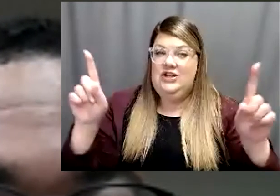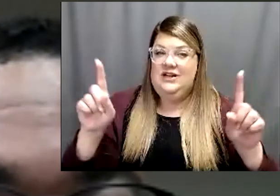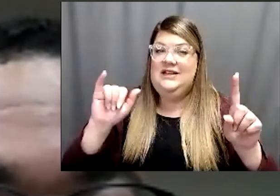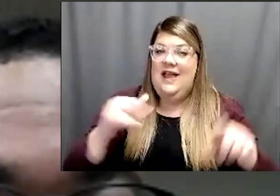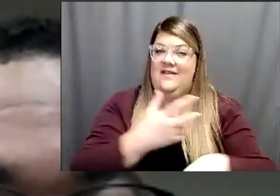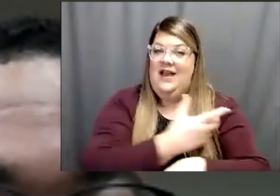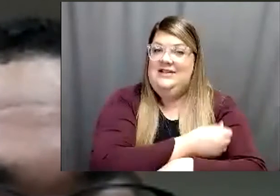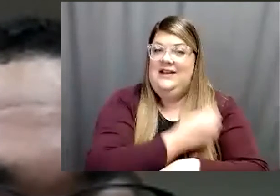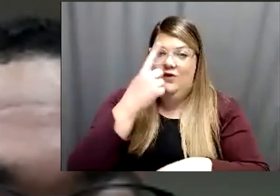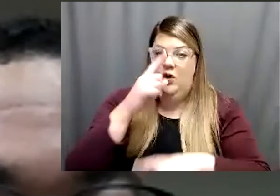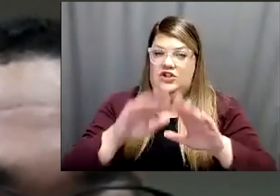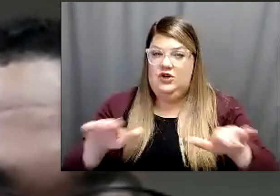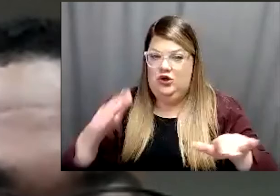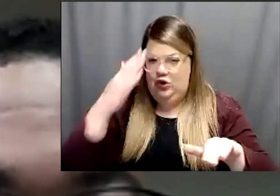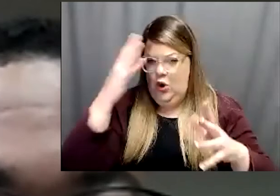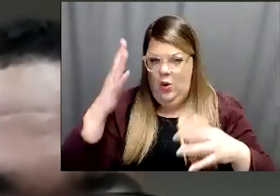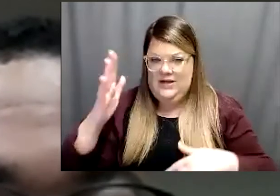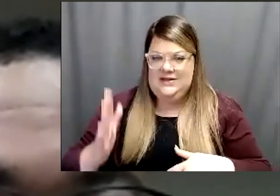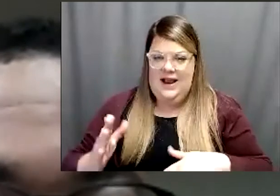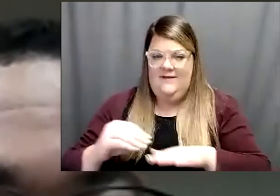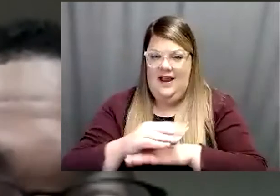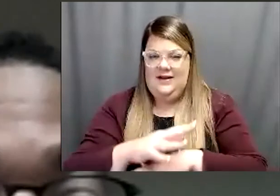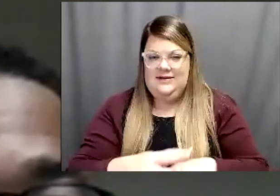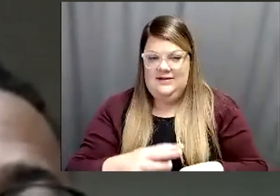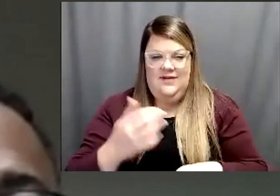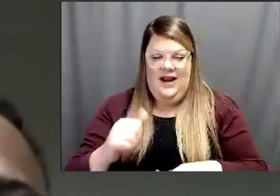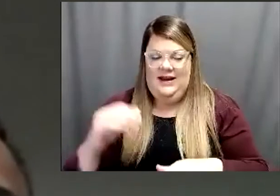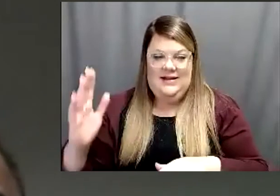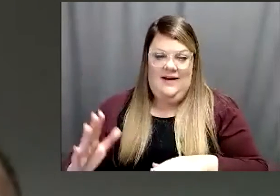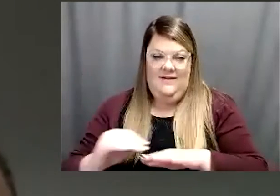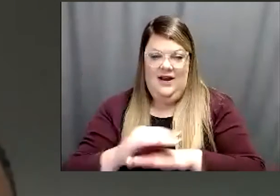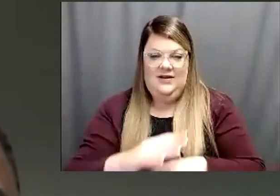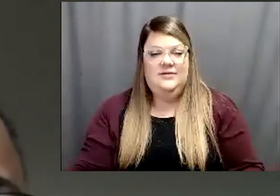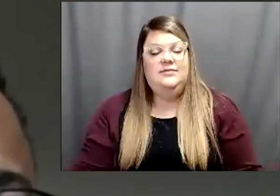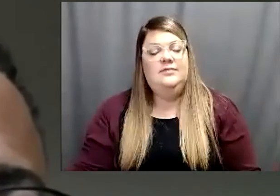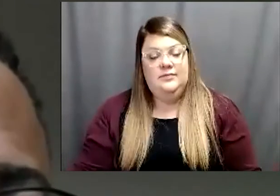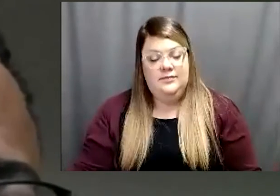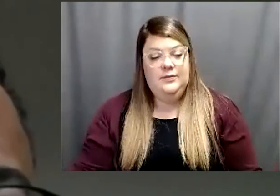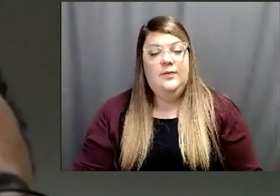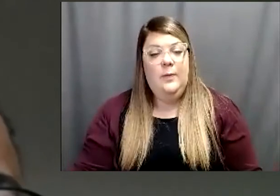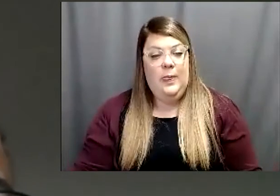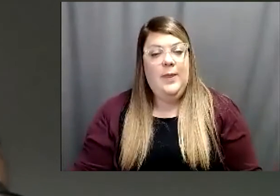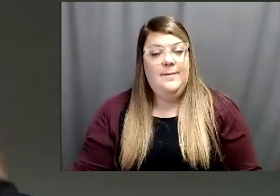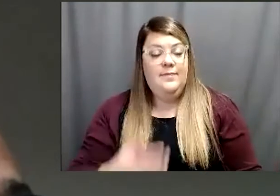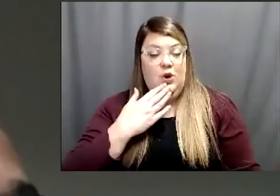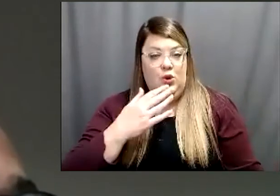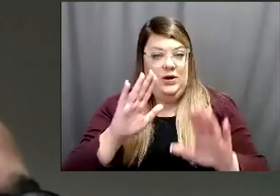and do you know what side effects, of any side effects?" Yeah! Great question again! So you know there's been the good thing is that we